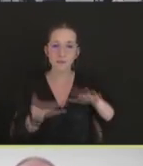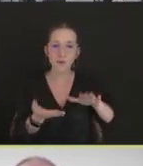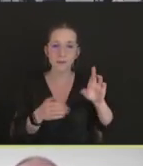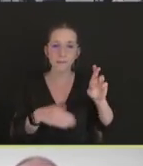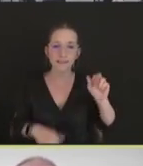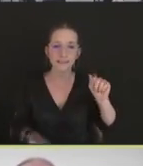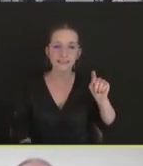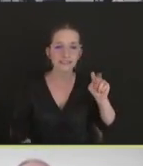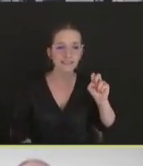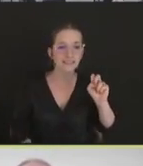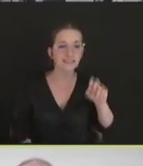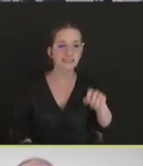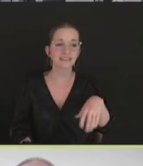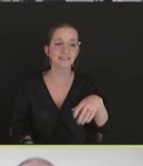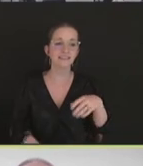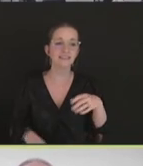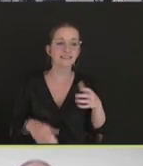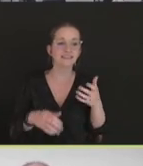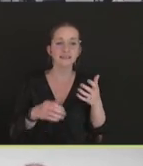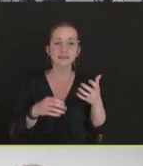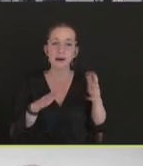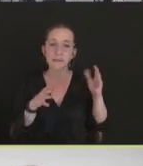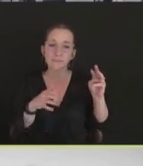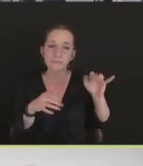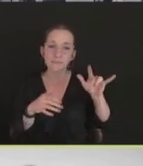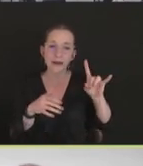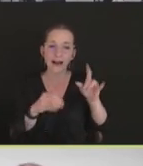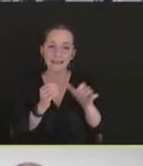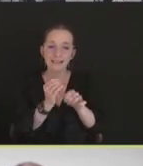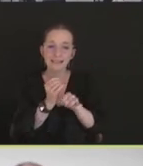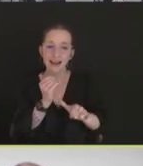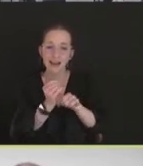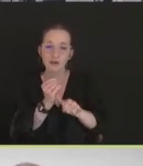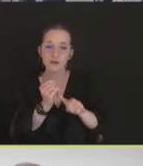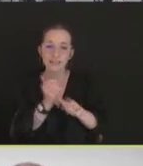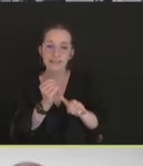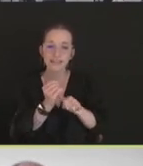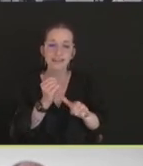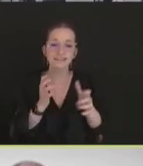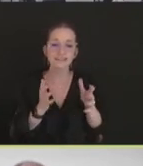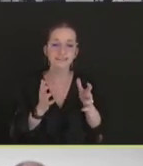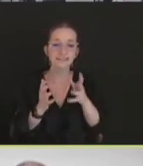production, mild diarrhea, things like that, but they generally don't cause death in the animals.